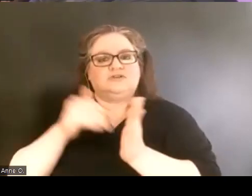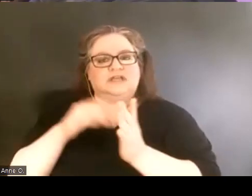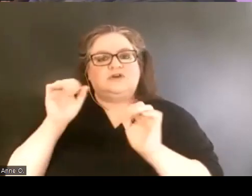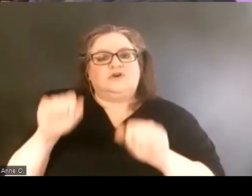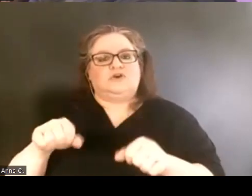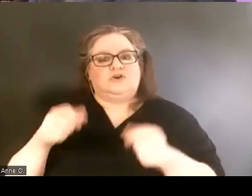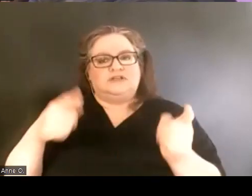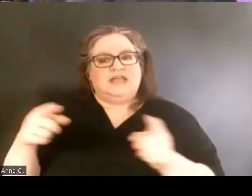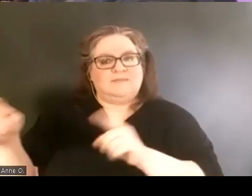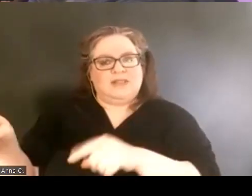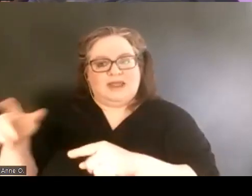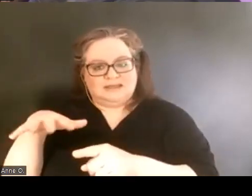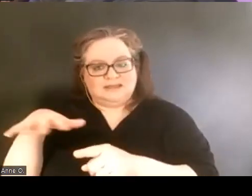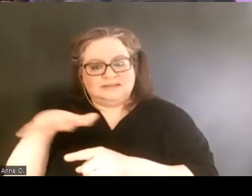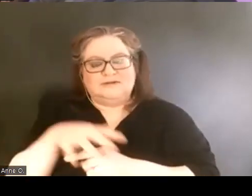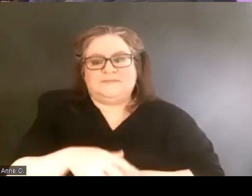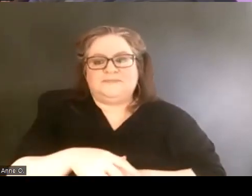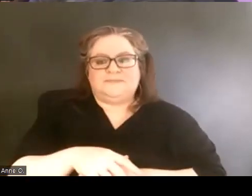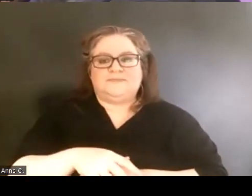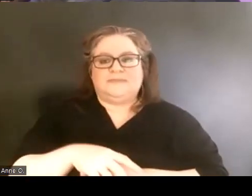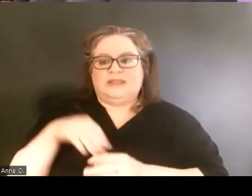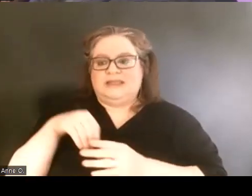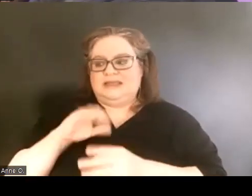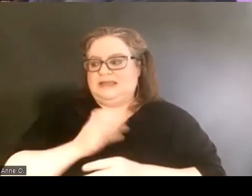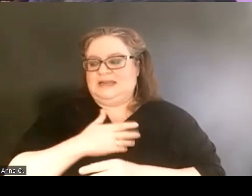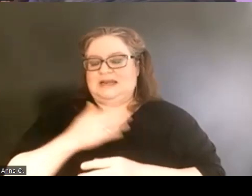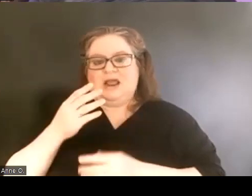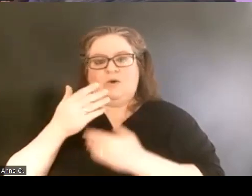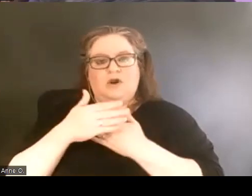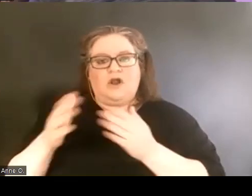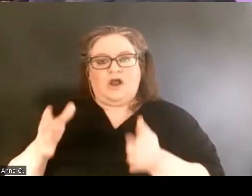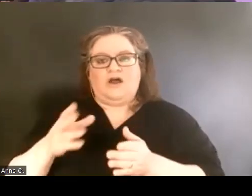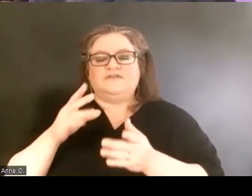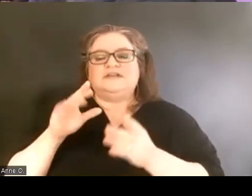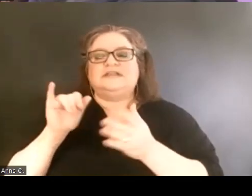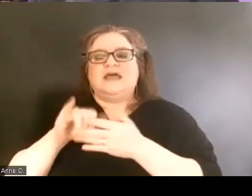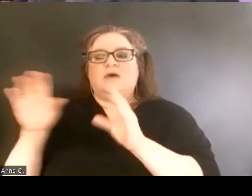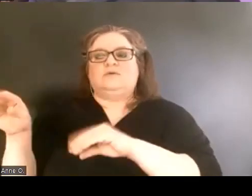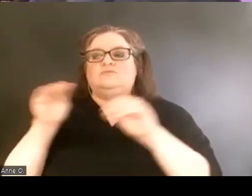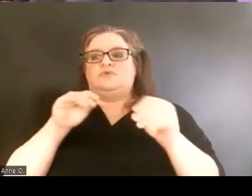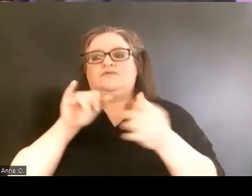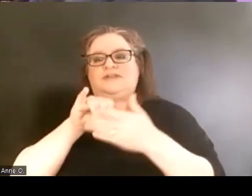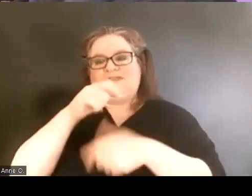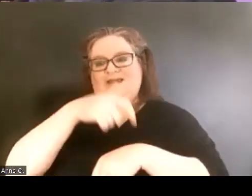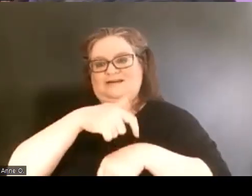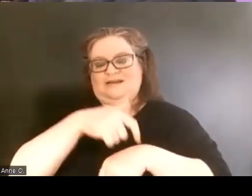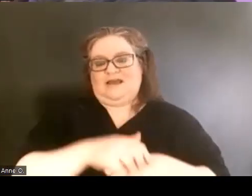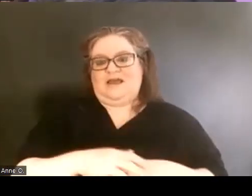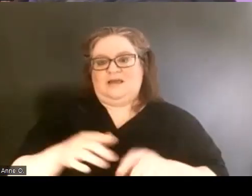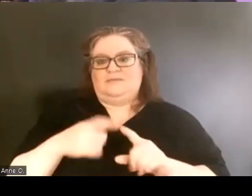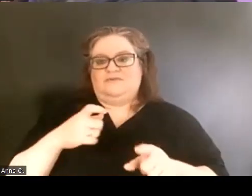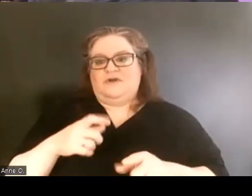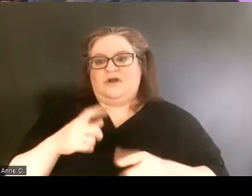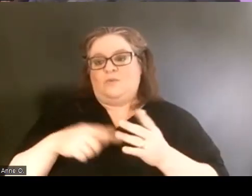And our office was relocated at that time from what Stephanie shared earlier,